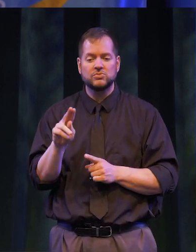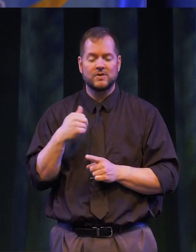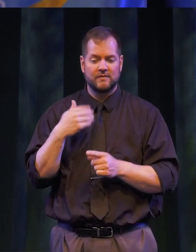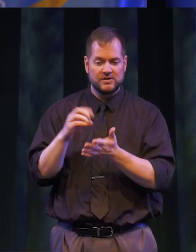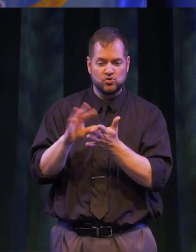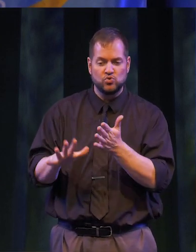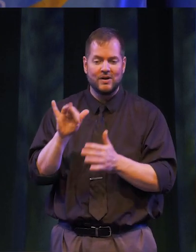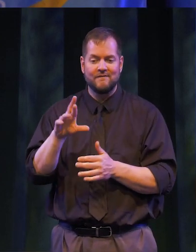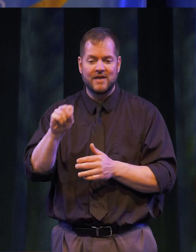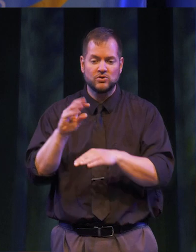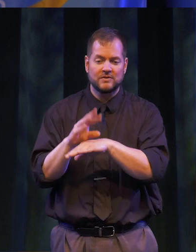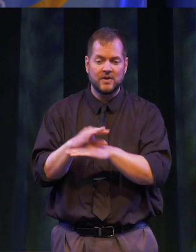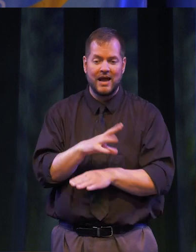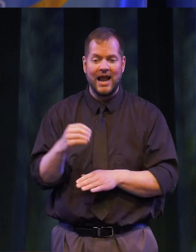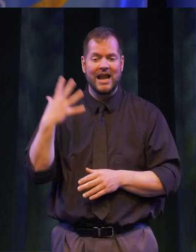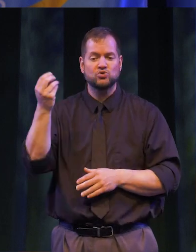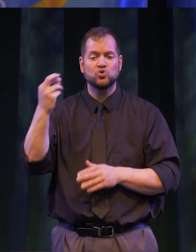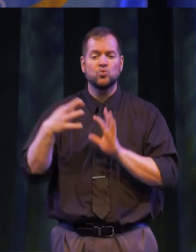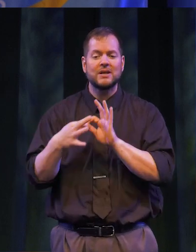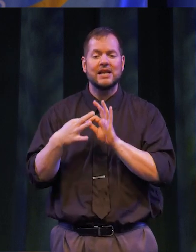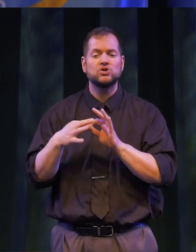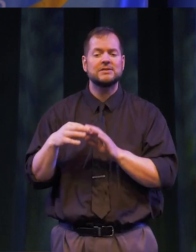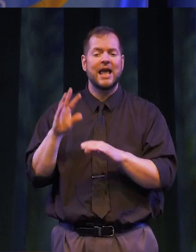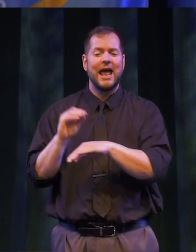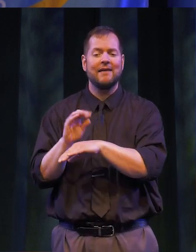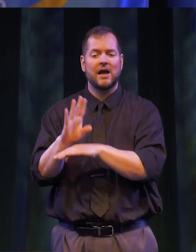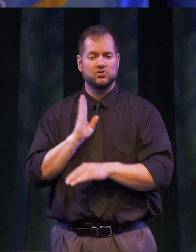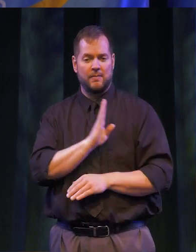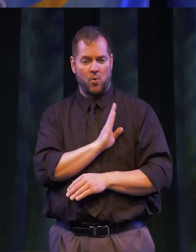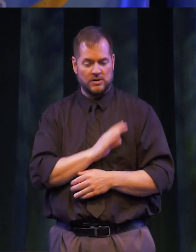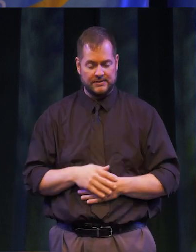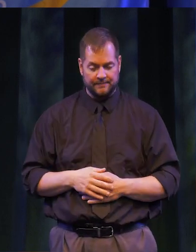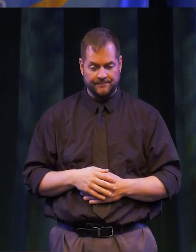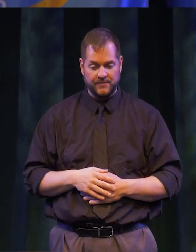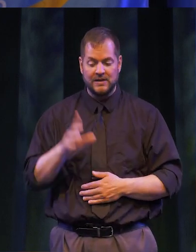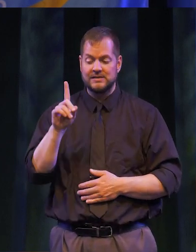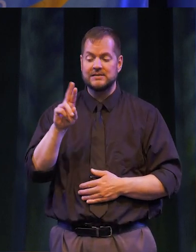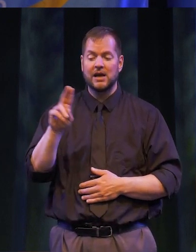STUDENT AFFAIRS ADVISORY AND EXTERNAL RELATIONS ADVISORY BOARDS, AMONG OTHER LEADERSHIP ROLES.